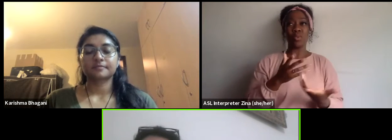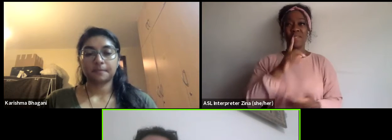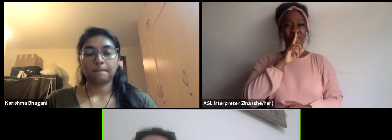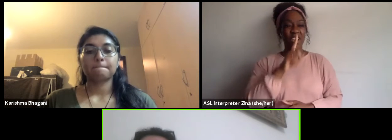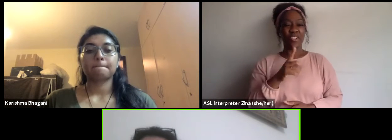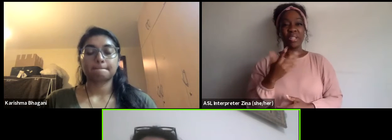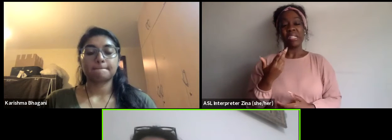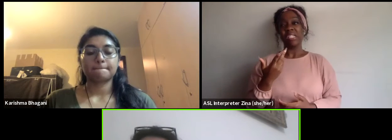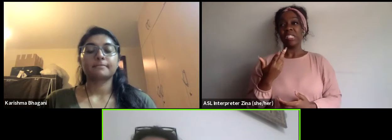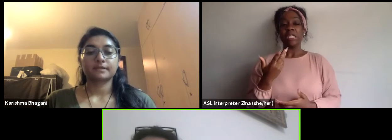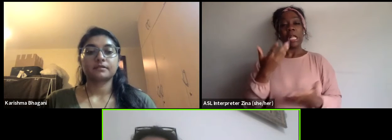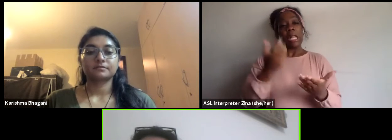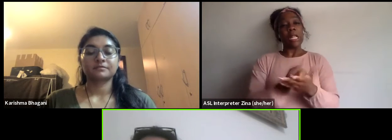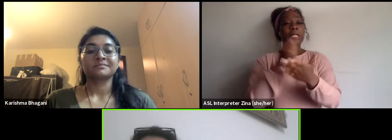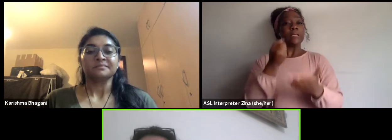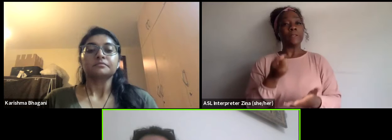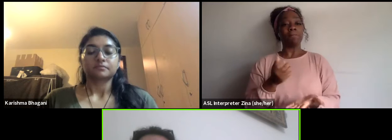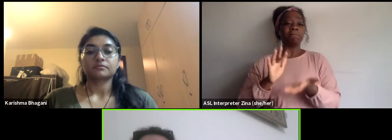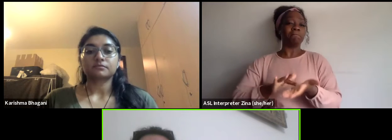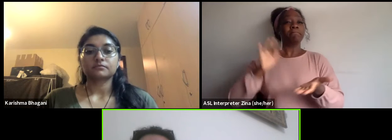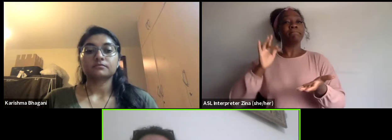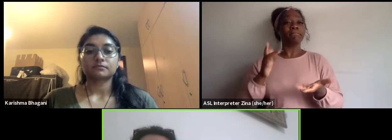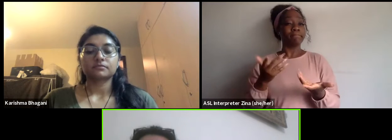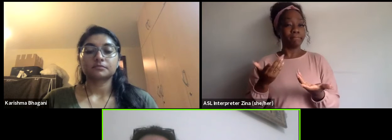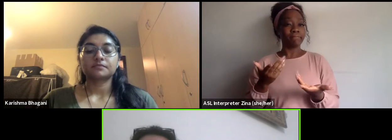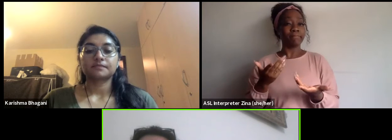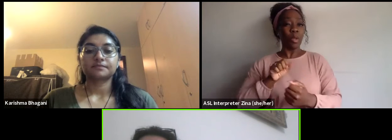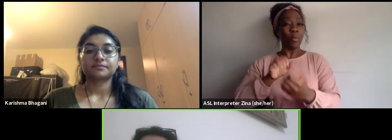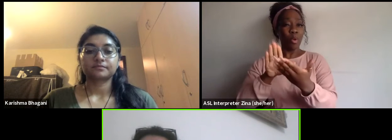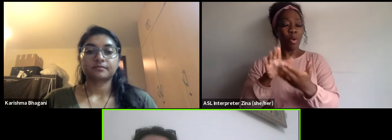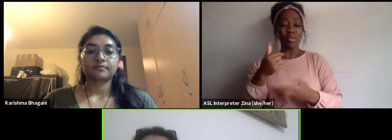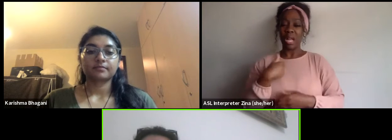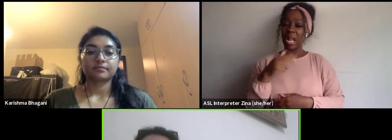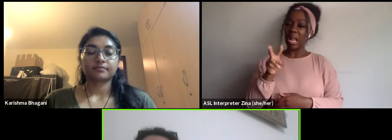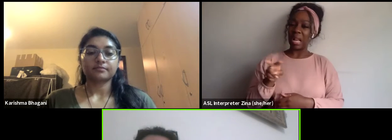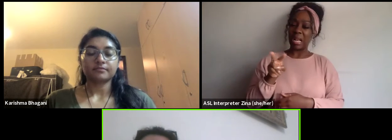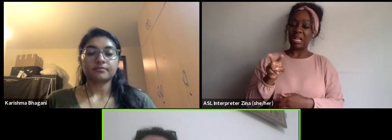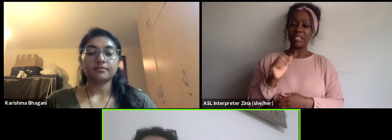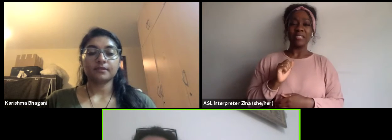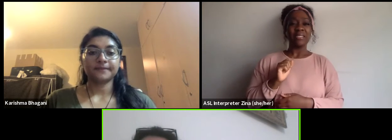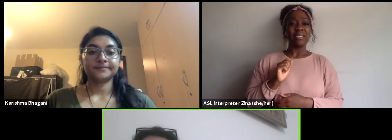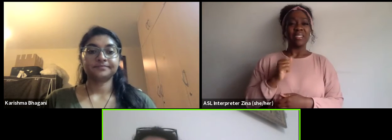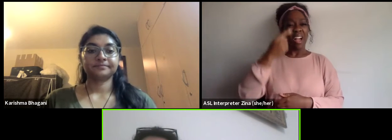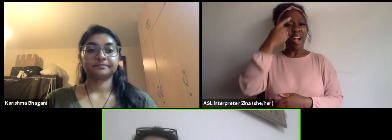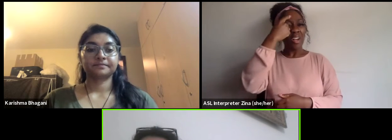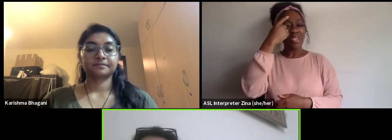and international cooperation. So I said that if we coming from the cultural creative